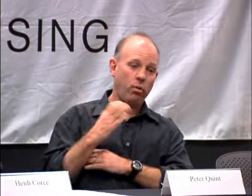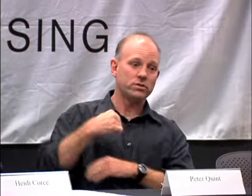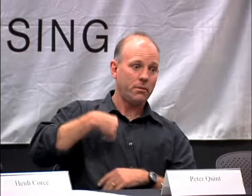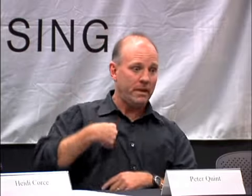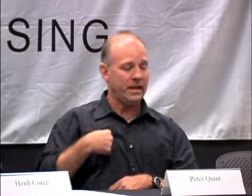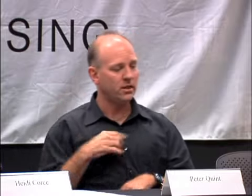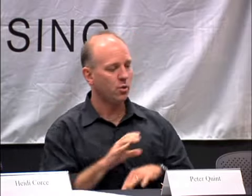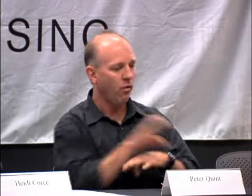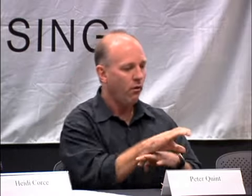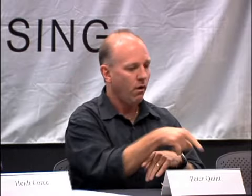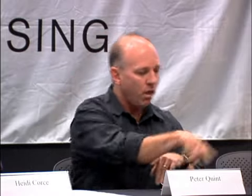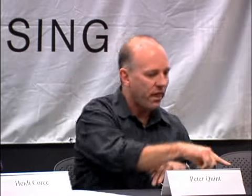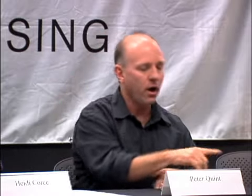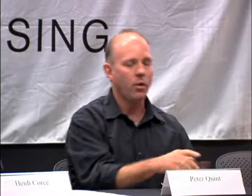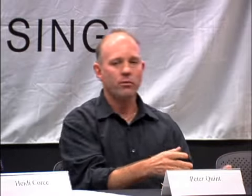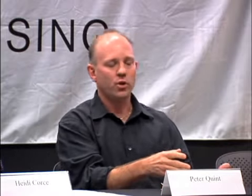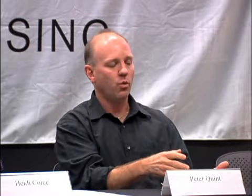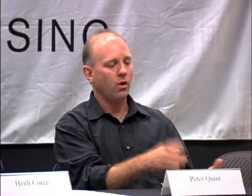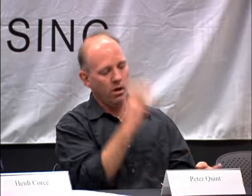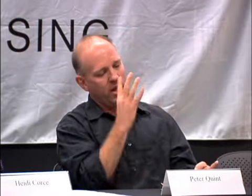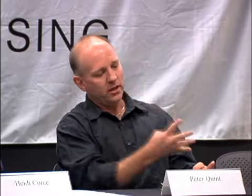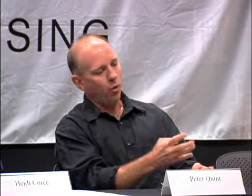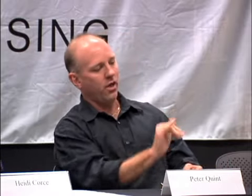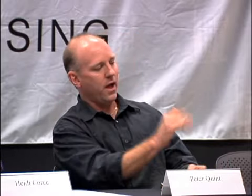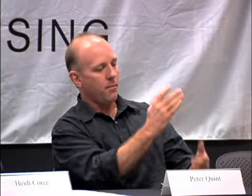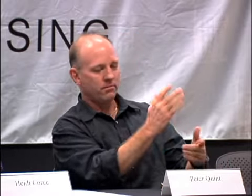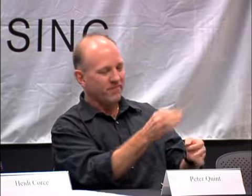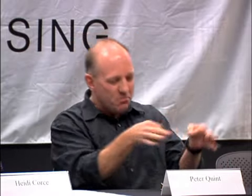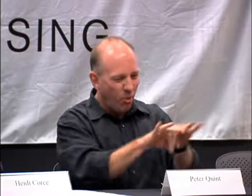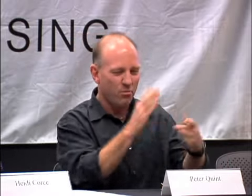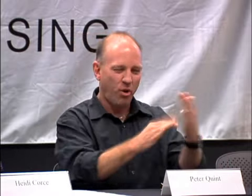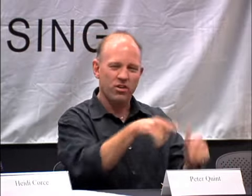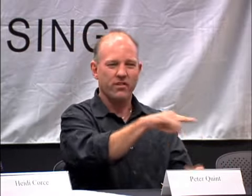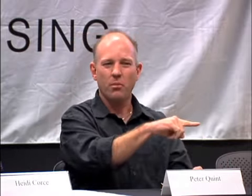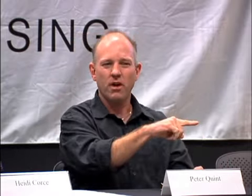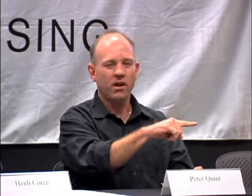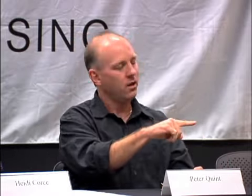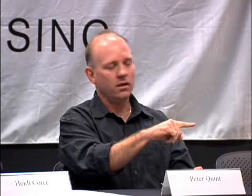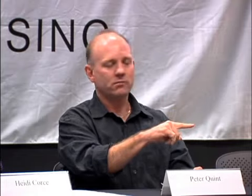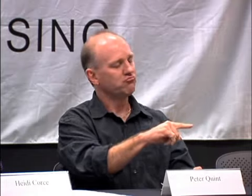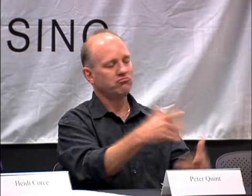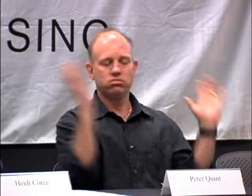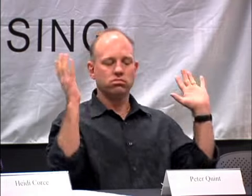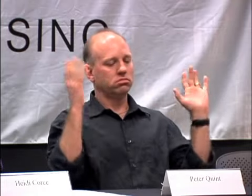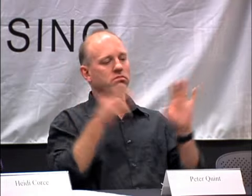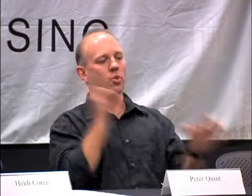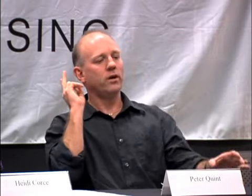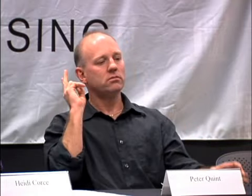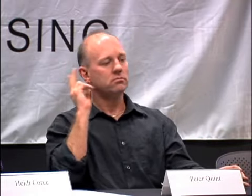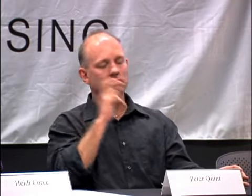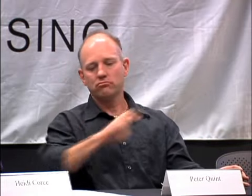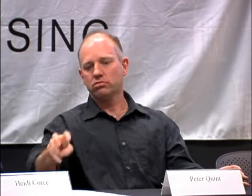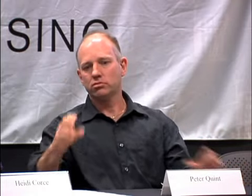THEY FELT THEIR PARENTS WERE FORCING ME TO FORCE ON THEM TO IGNORE